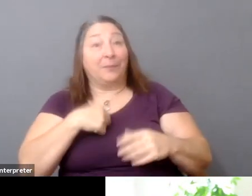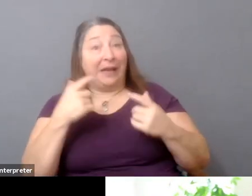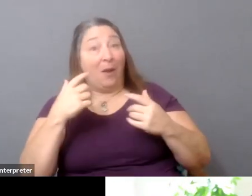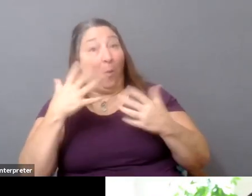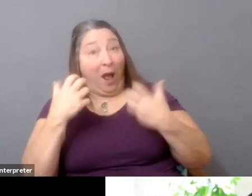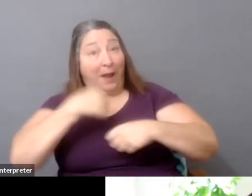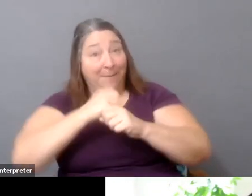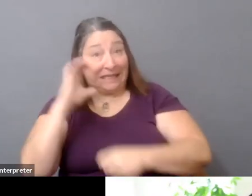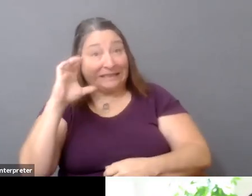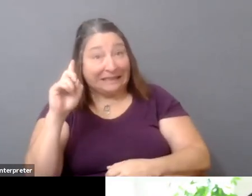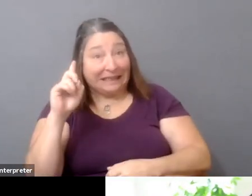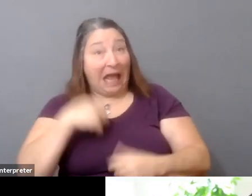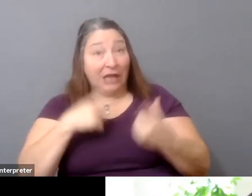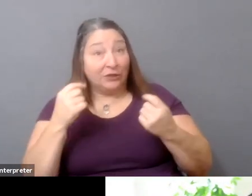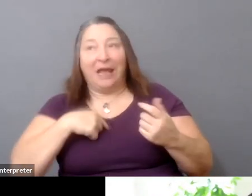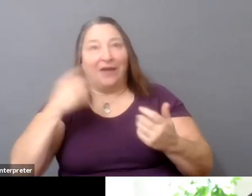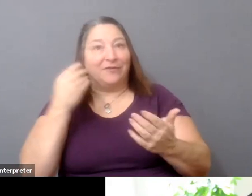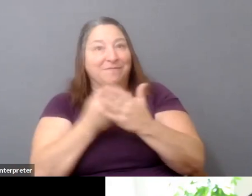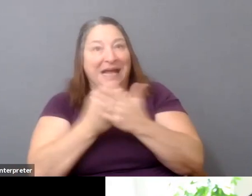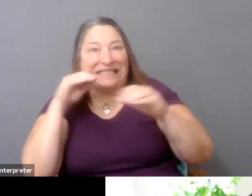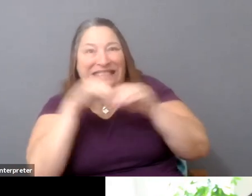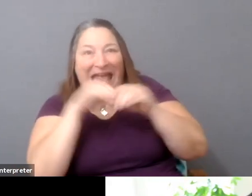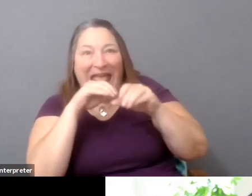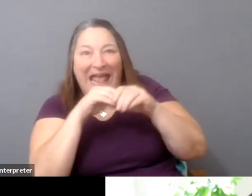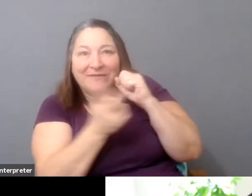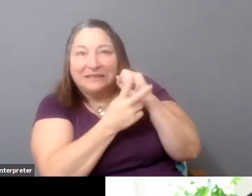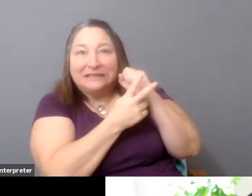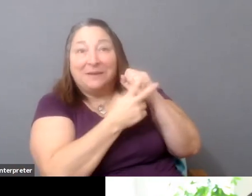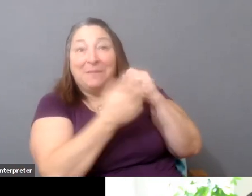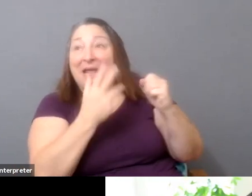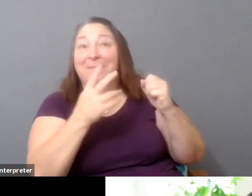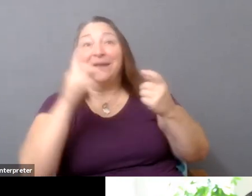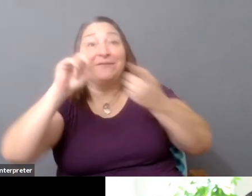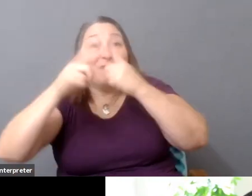You would maybe borrow from some of your friends and family. You would go record your album.